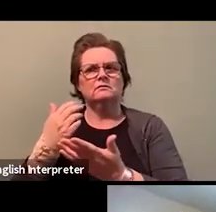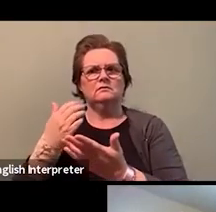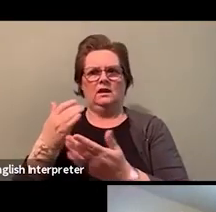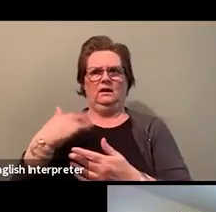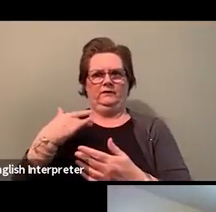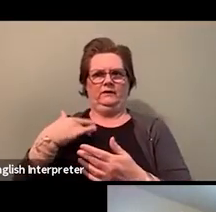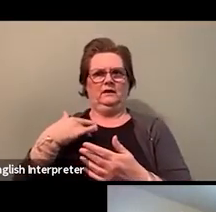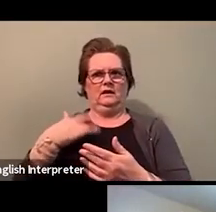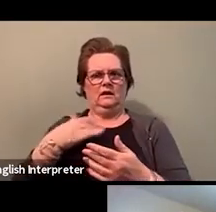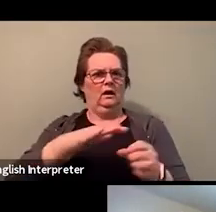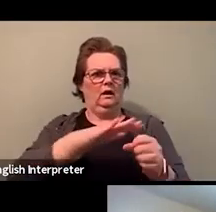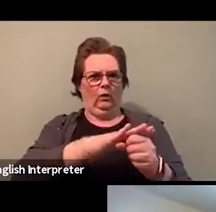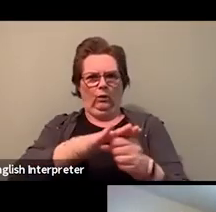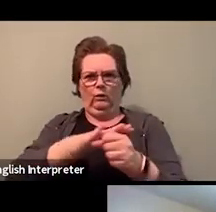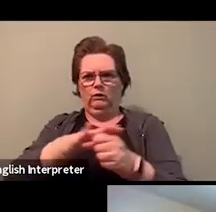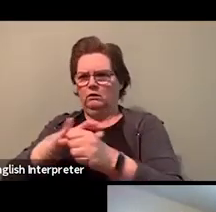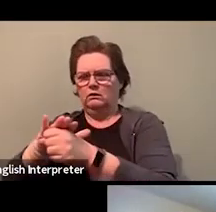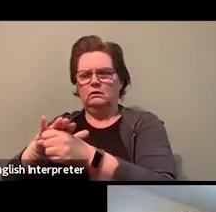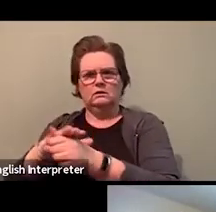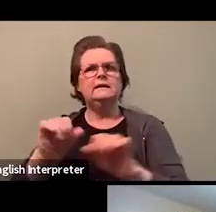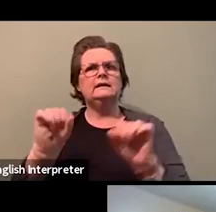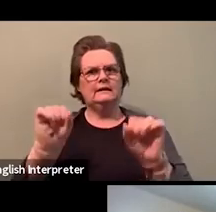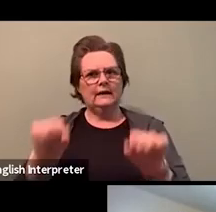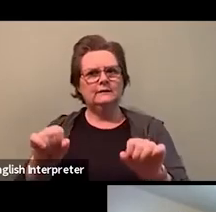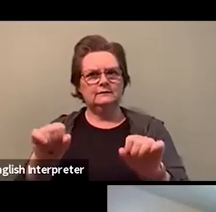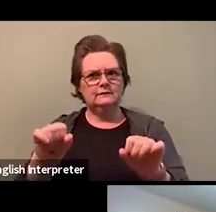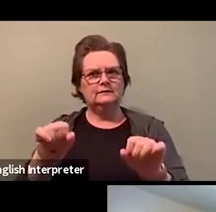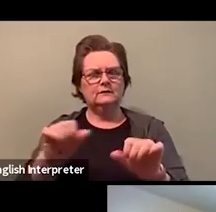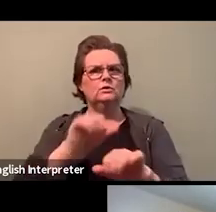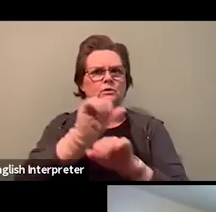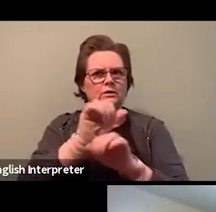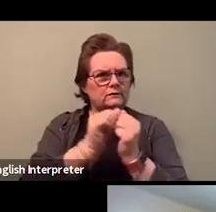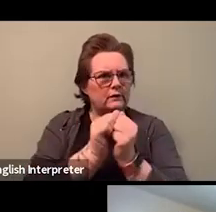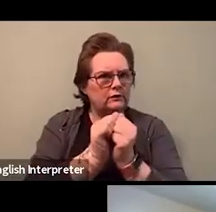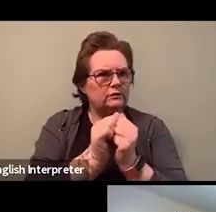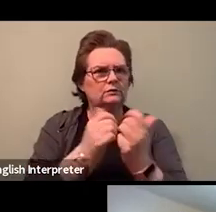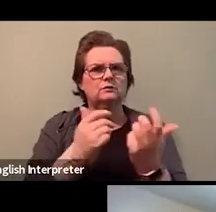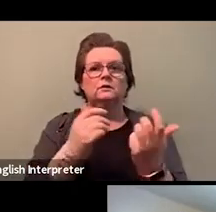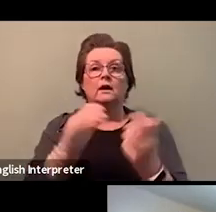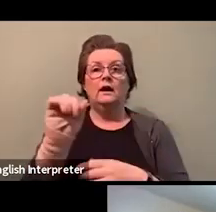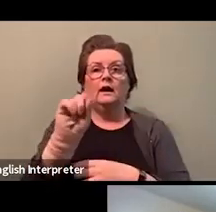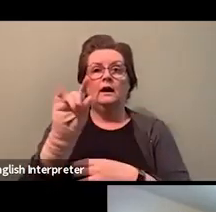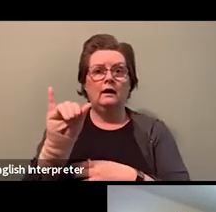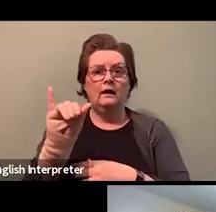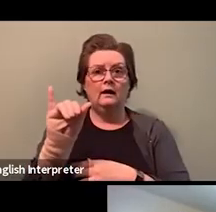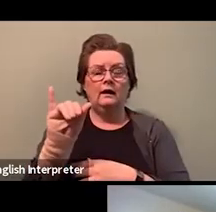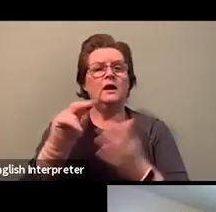You know, to work together, an allyship is not just having your back, but what can you really do in the public eye